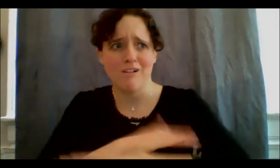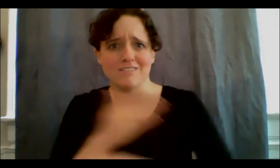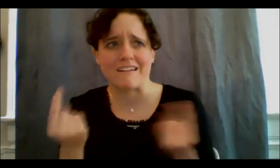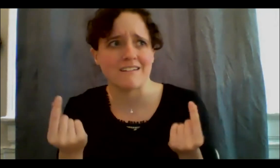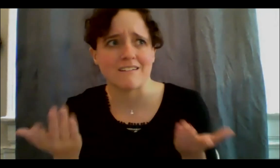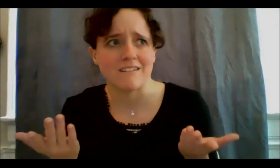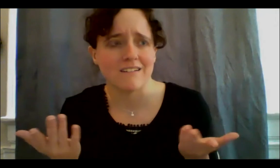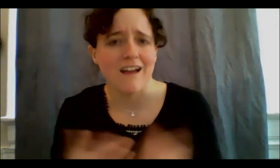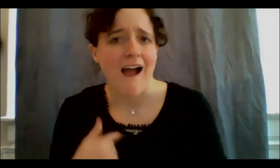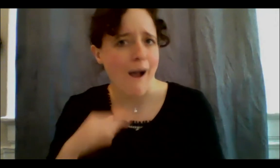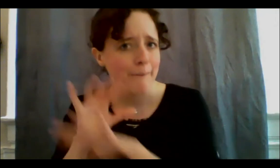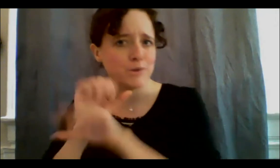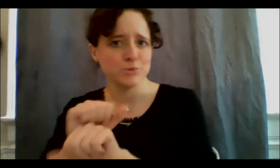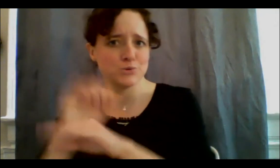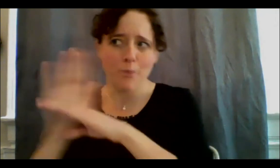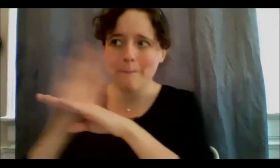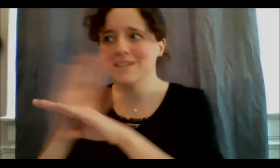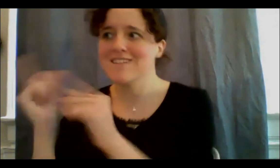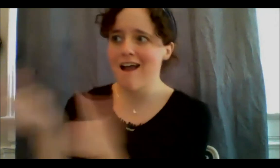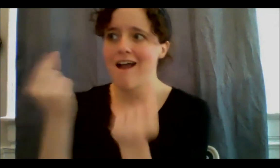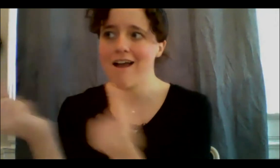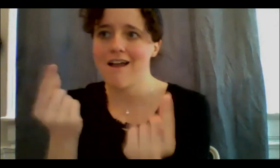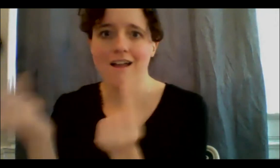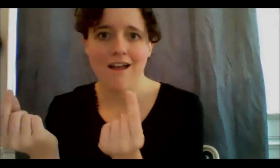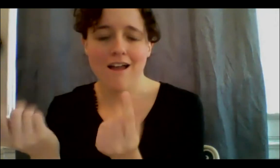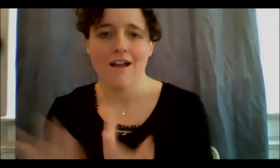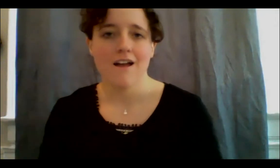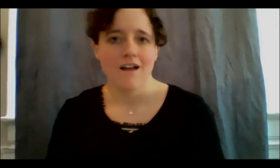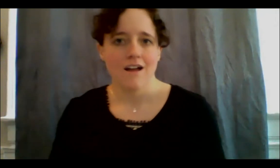you know, I'm used to being busy, but really actually I'm so thankful that